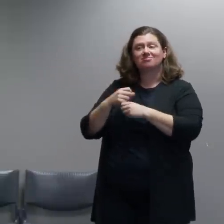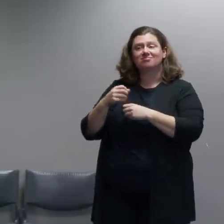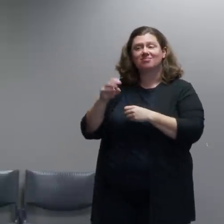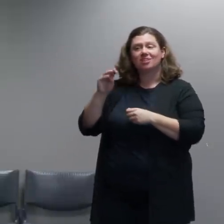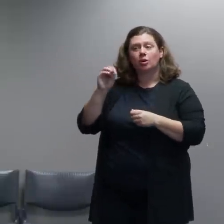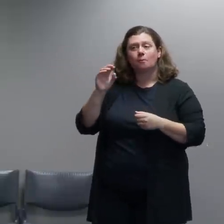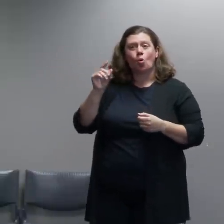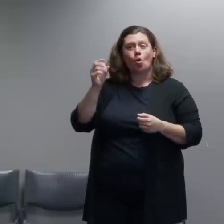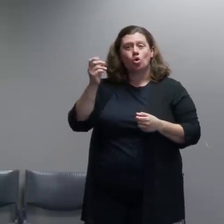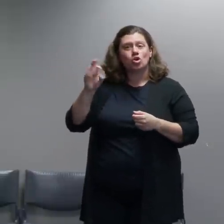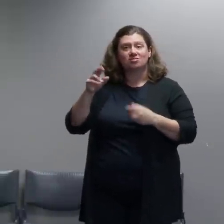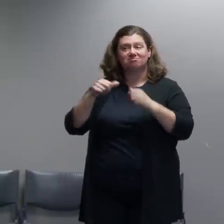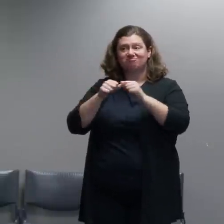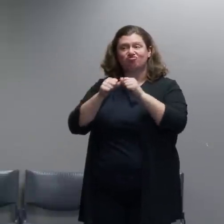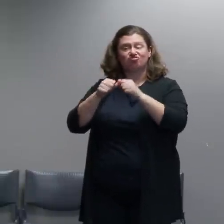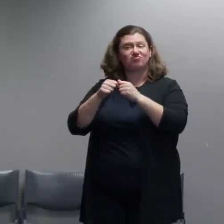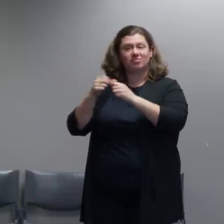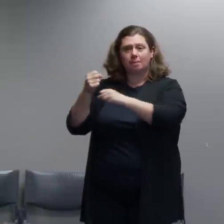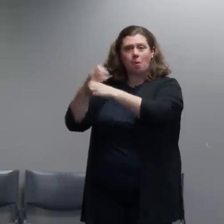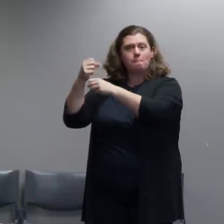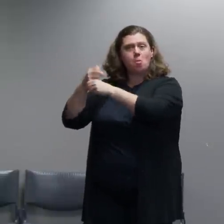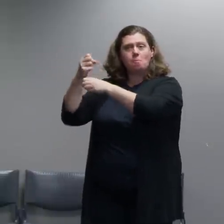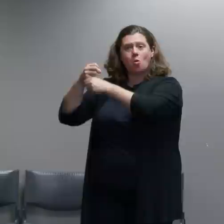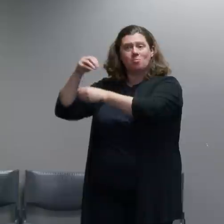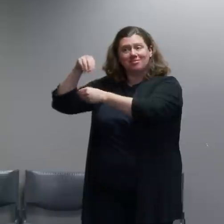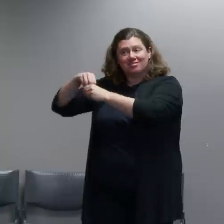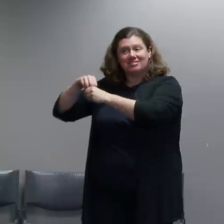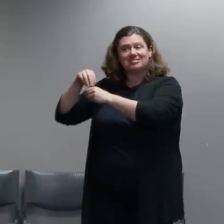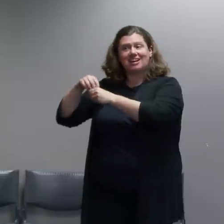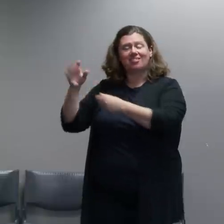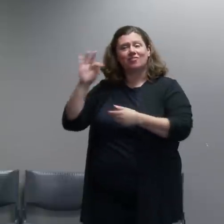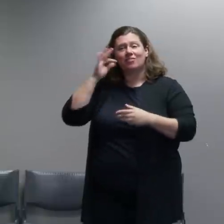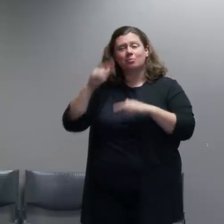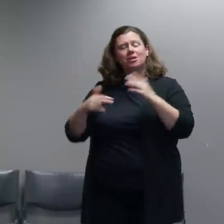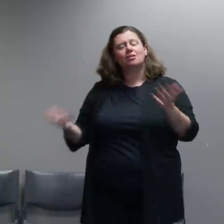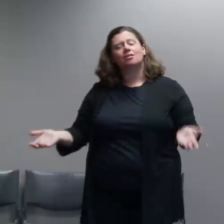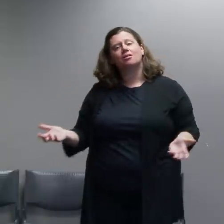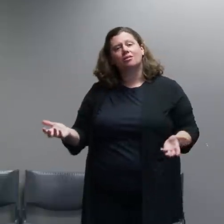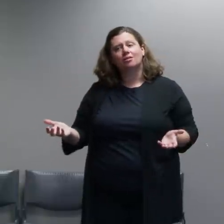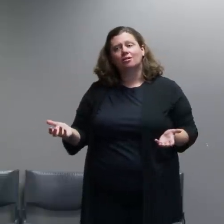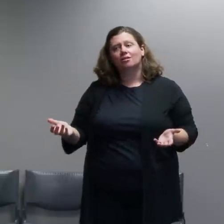And at that point, evidently the federal protective service deployed CS gas